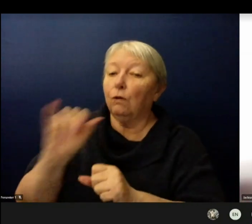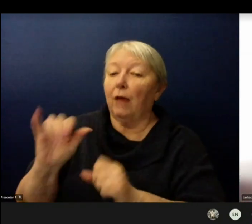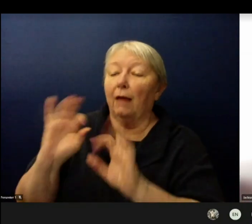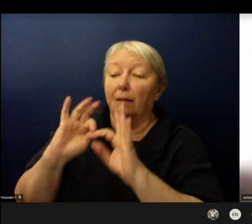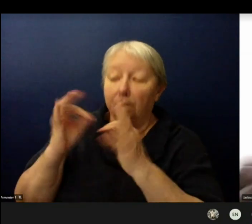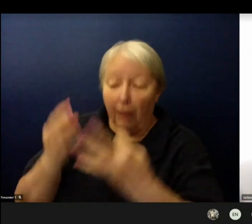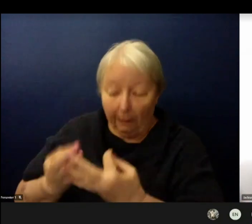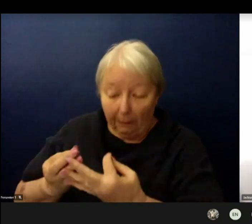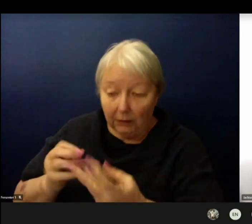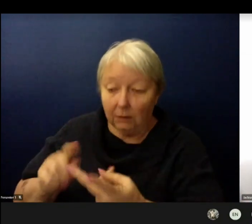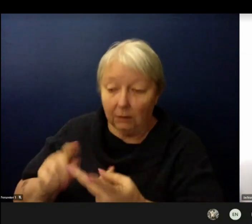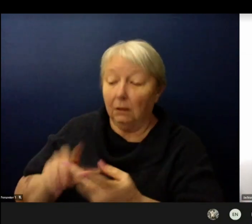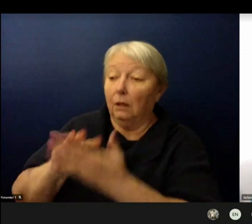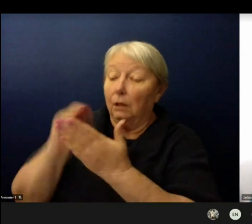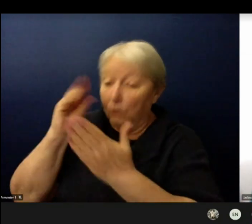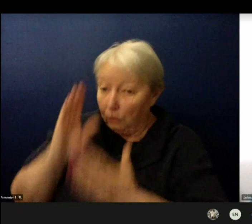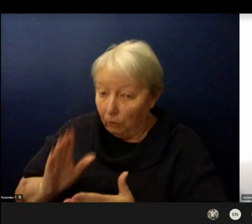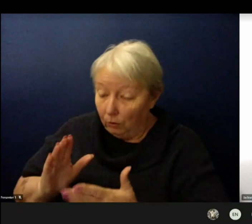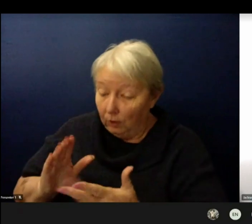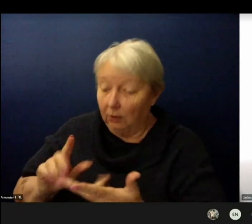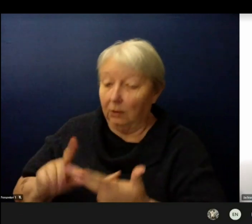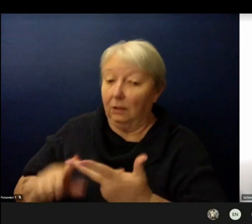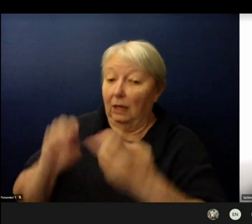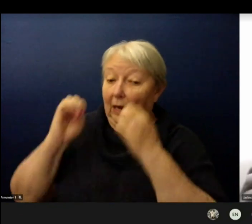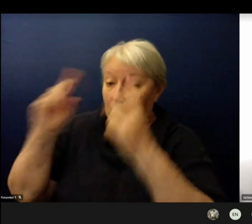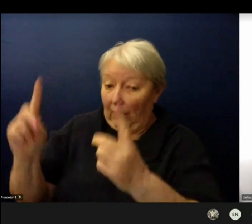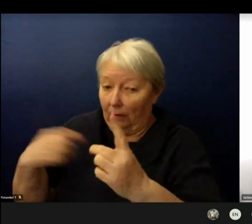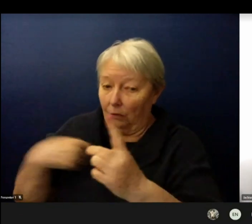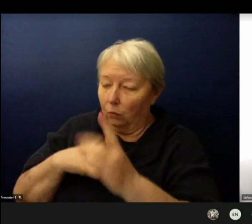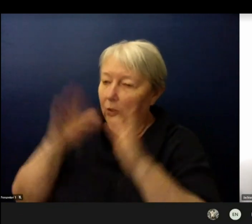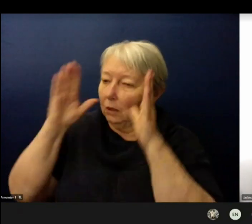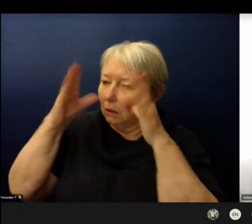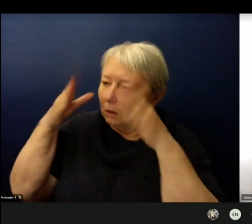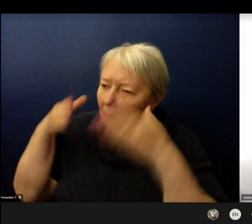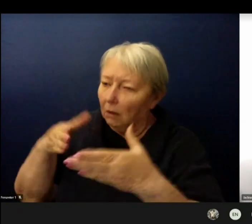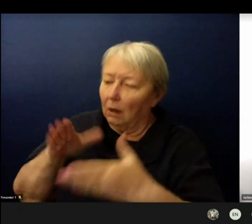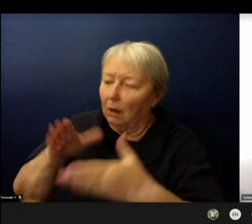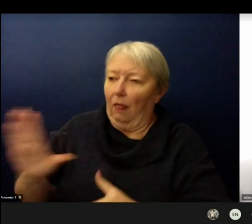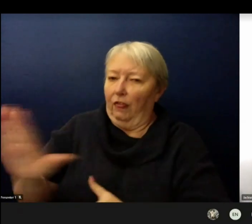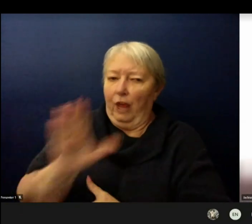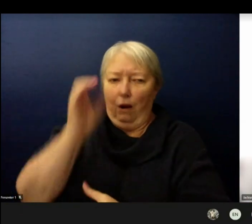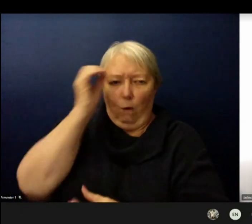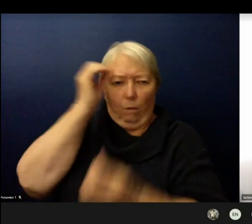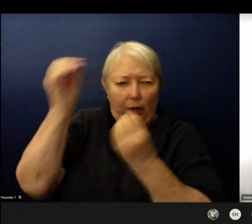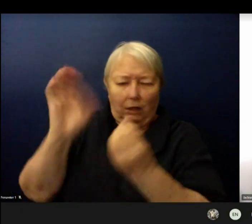that we're centering their voice in any decisions that we're making. Primarily our African-American males